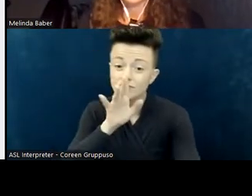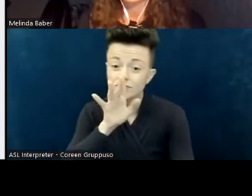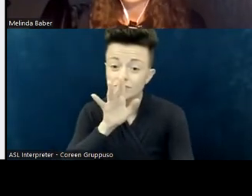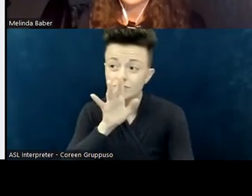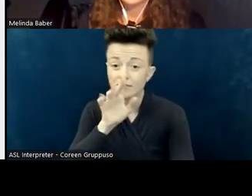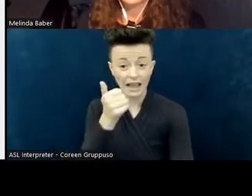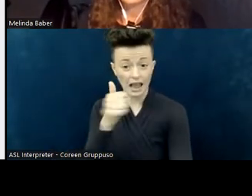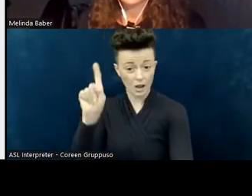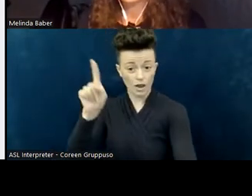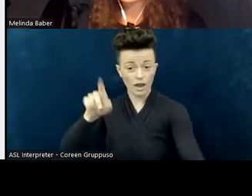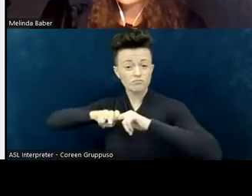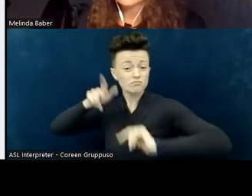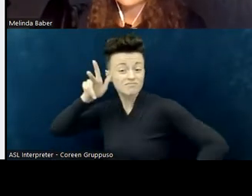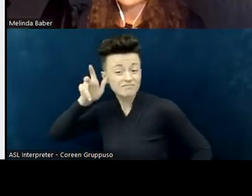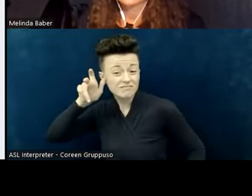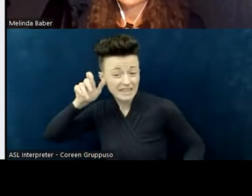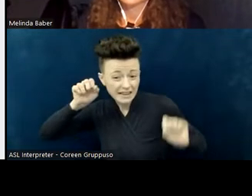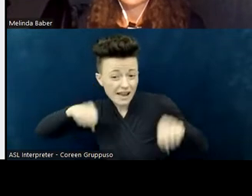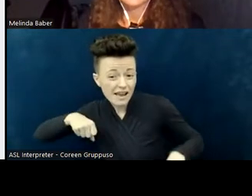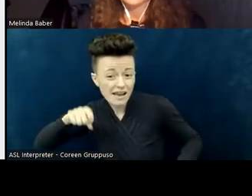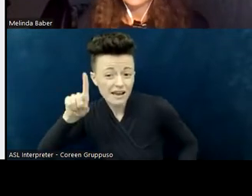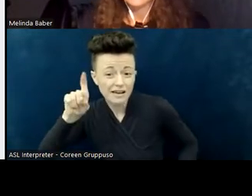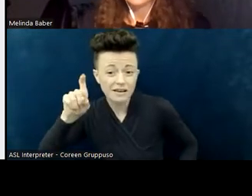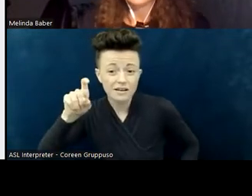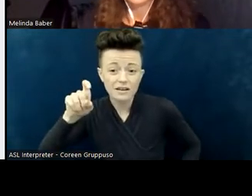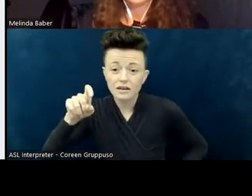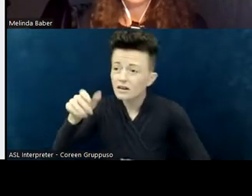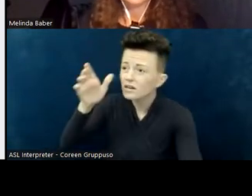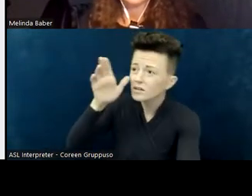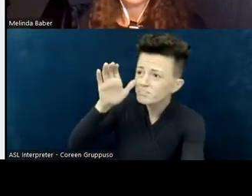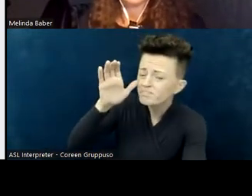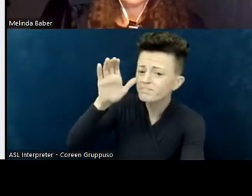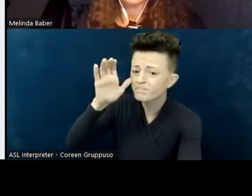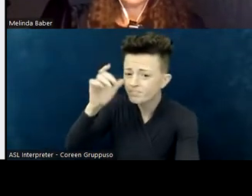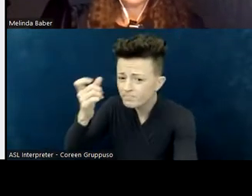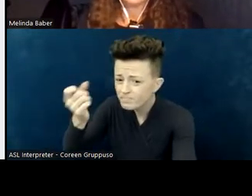and can you follow along in the entire service of worship